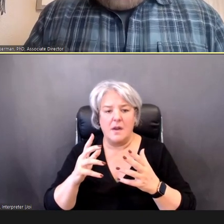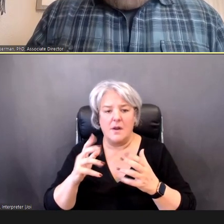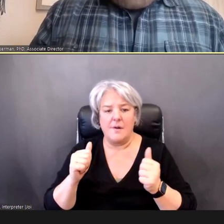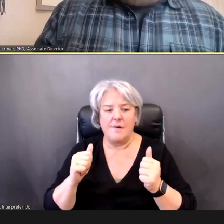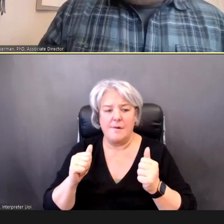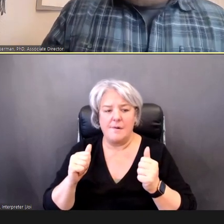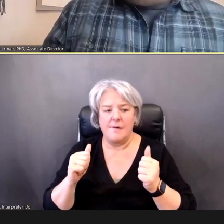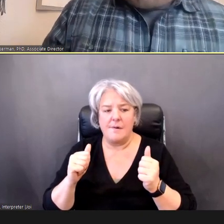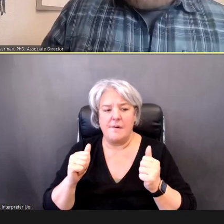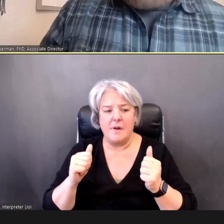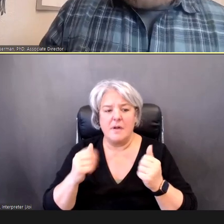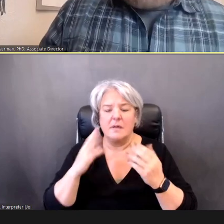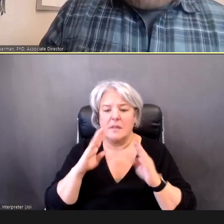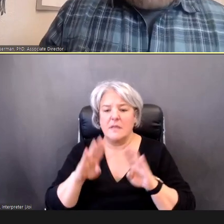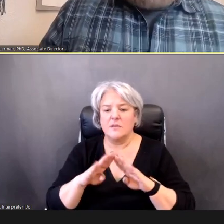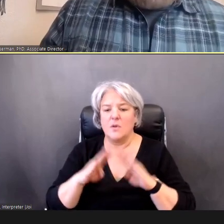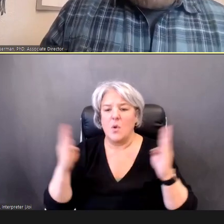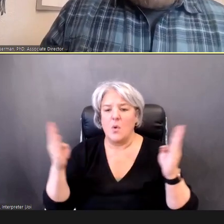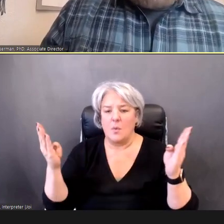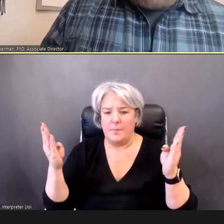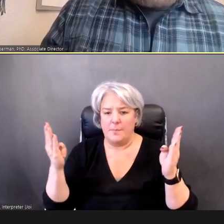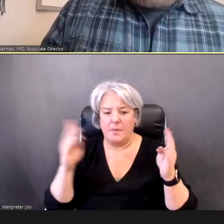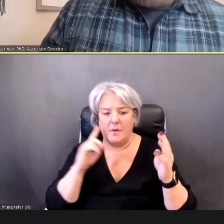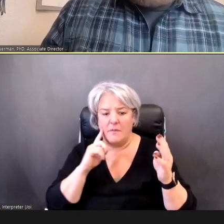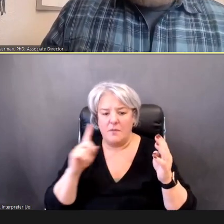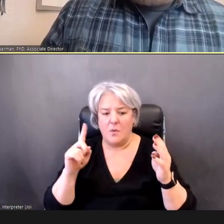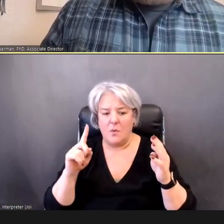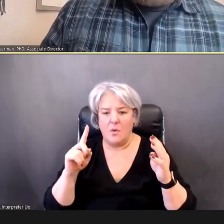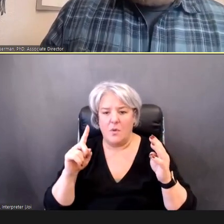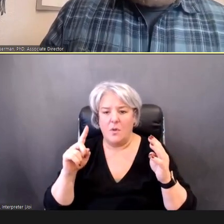floor, to see what kind of questions you have right now.